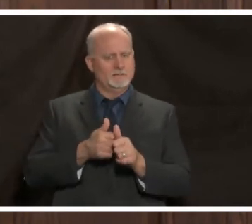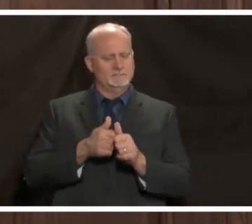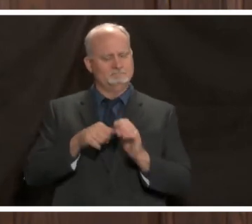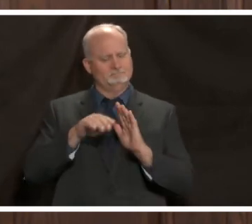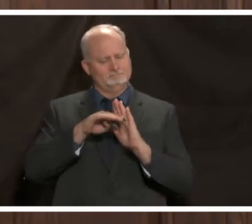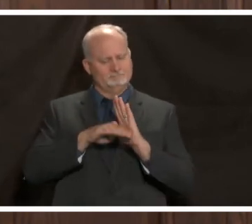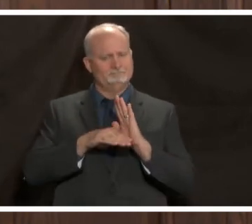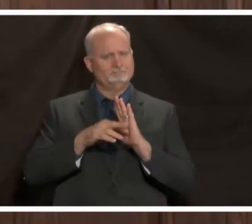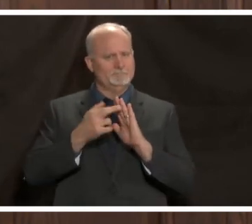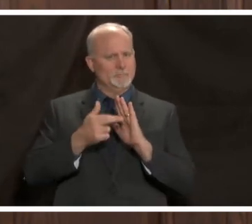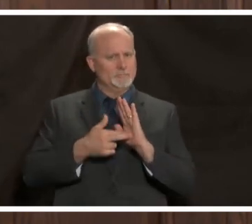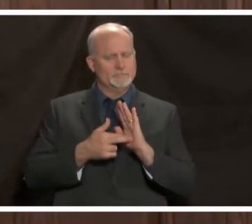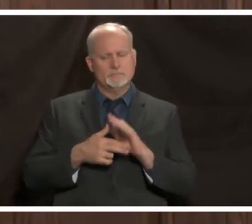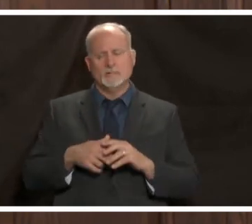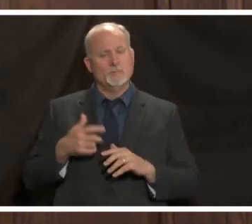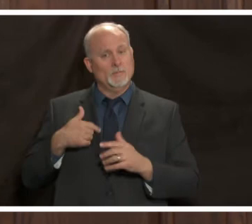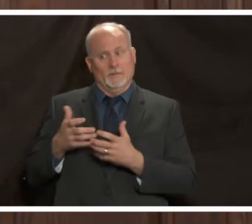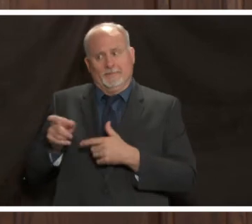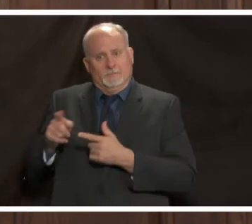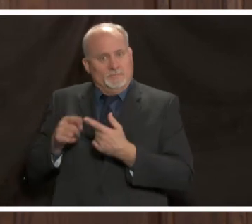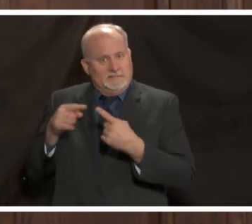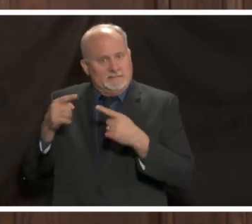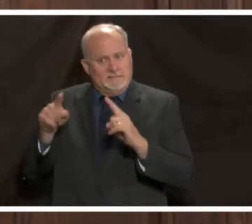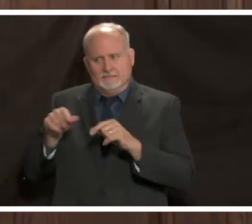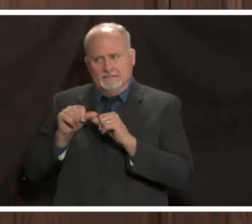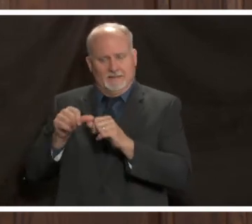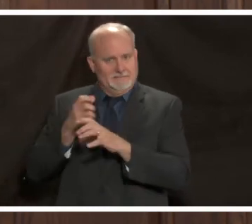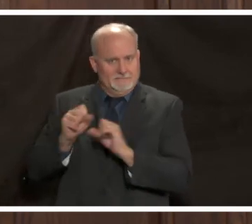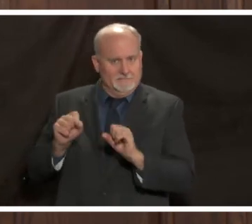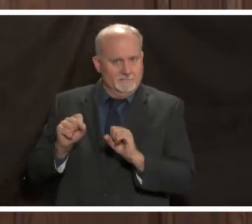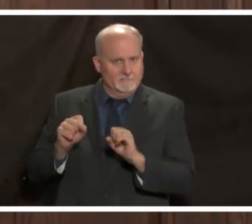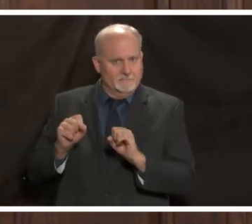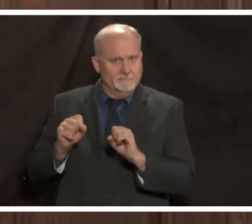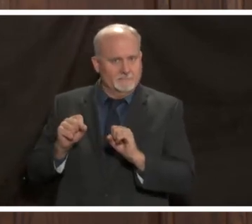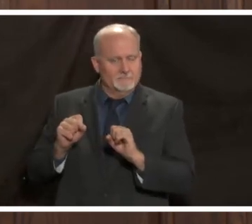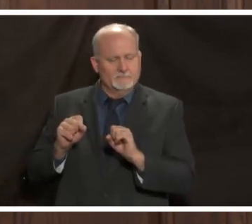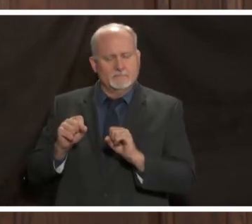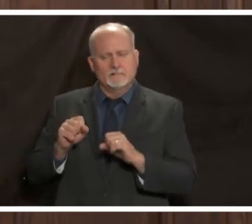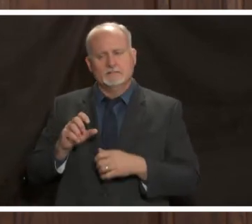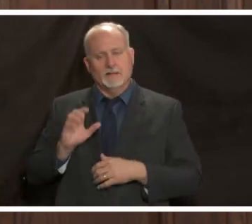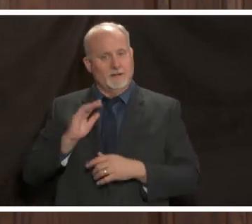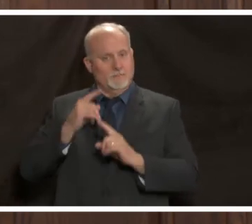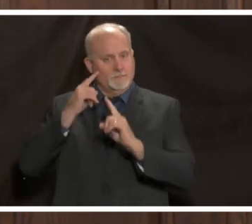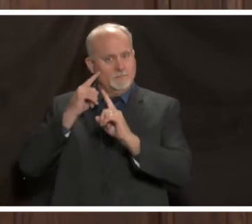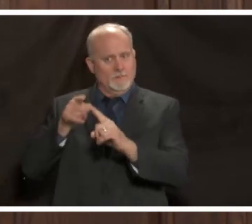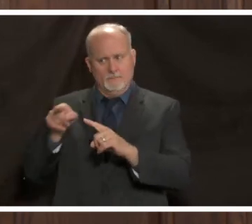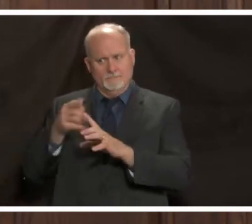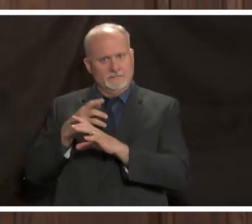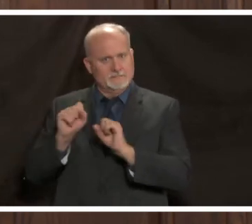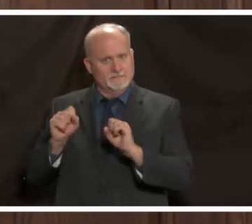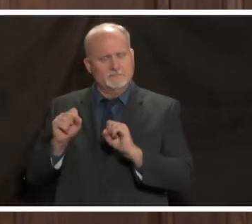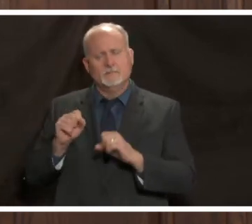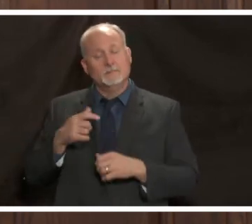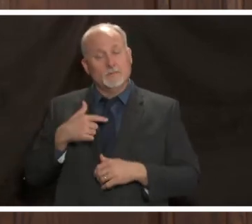them so that they can succeed and stay safe but we you know we do have the ability to shut somebody